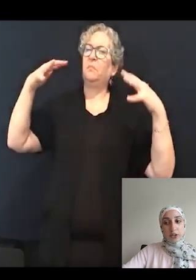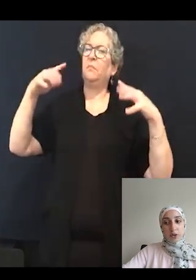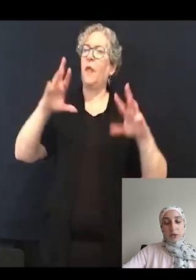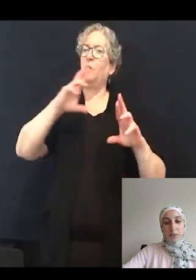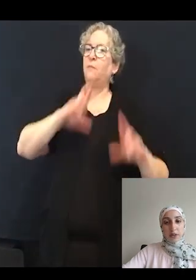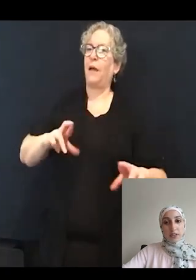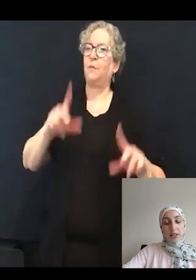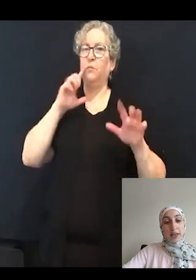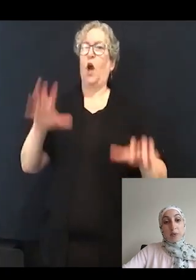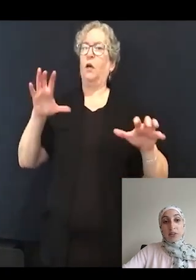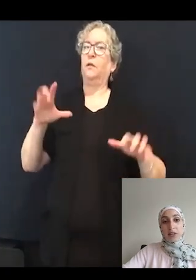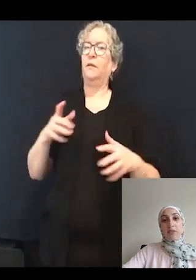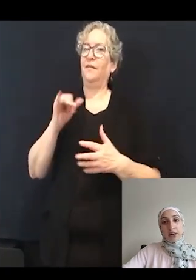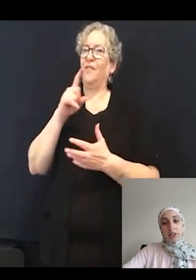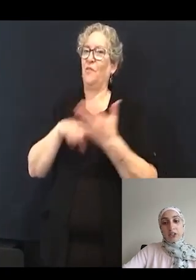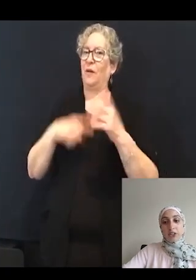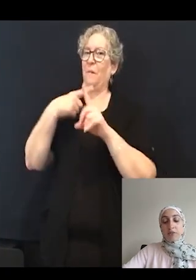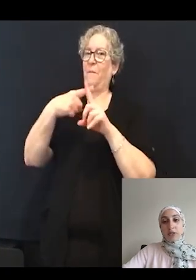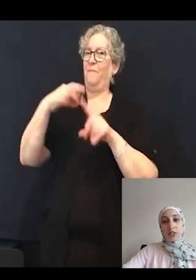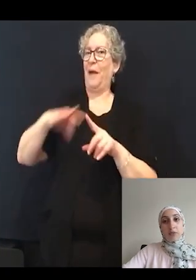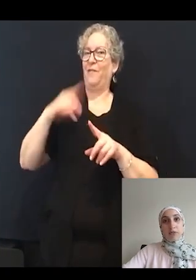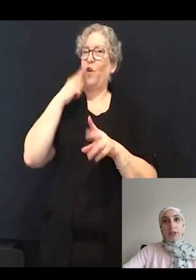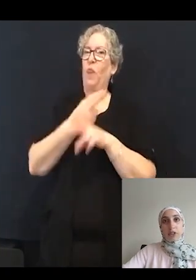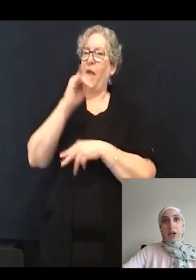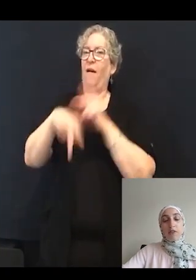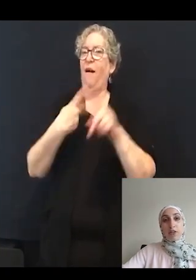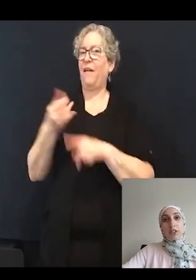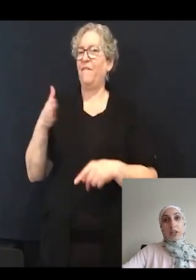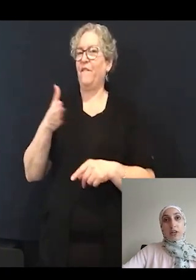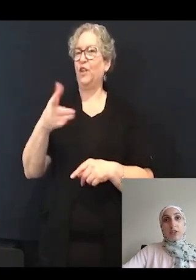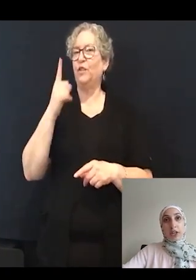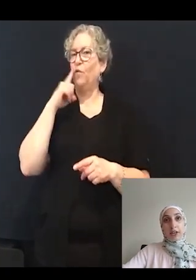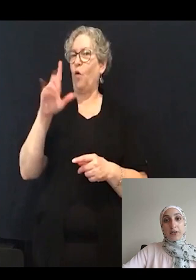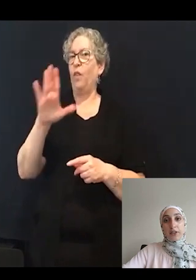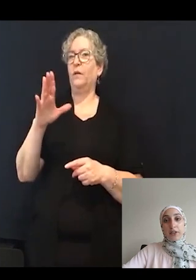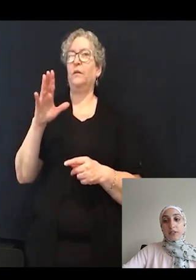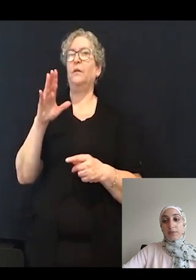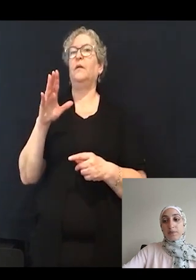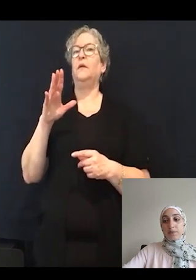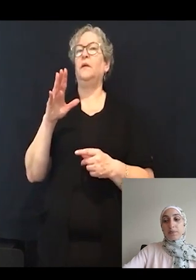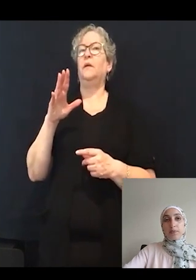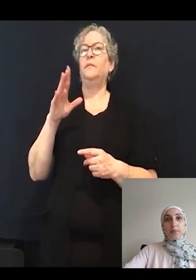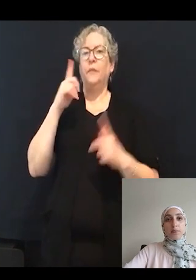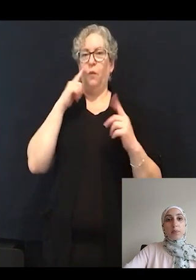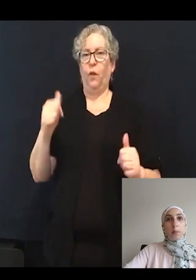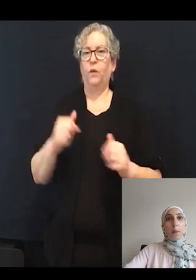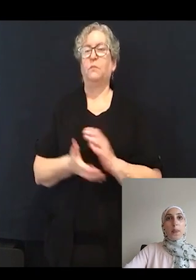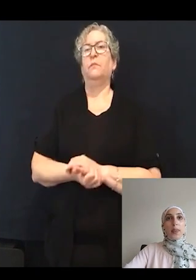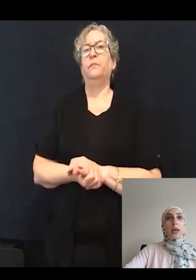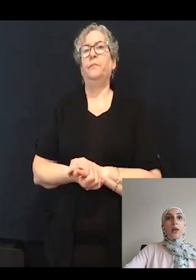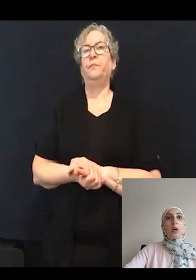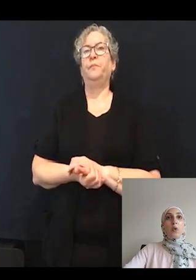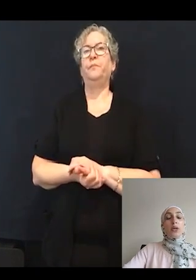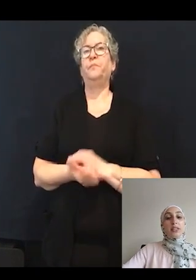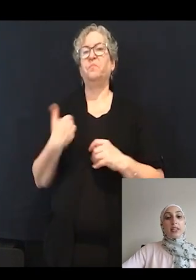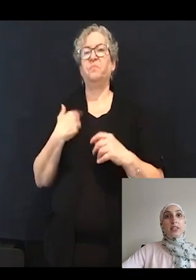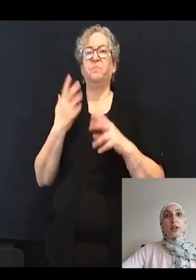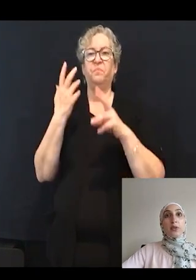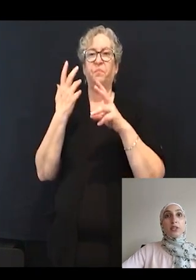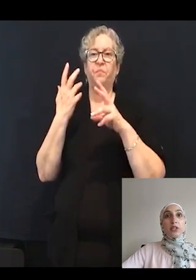Again one of the advantages of using zebrafish for the study of genetic hearing loss. We assess the acoustic startle response